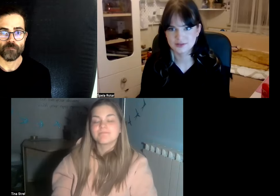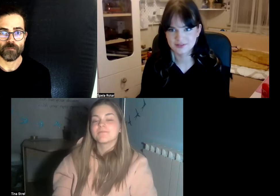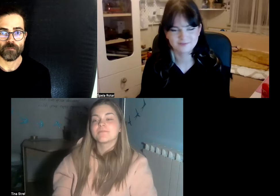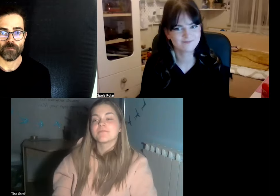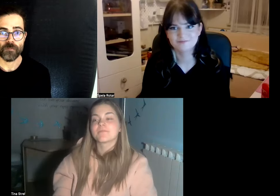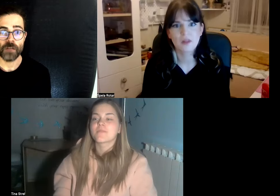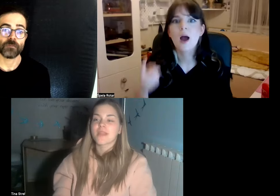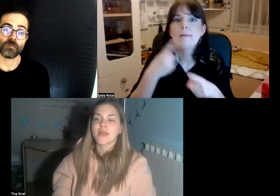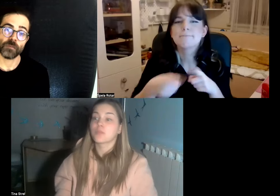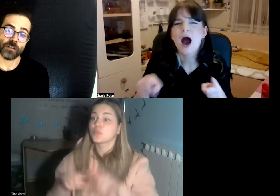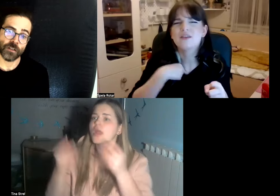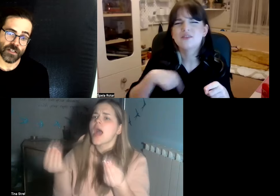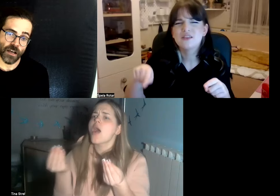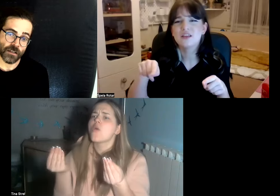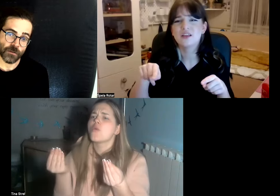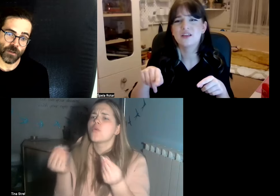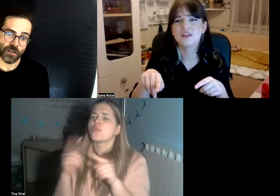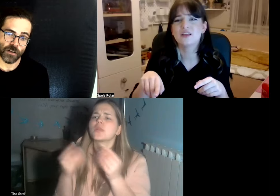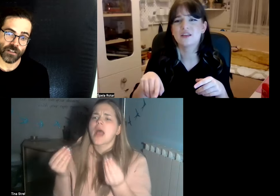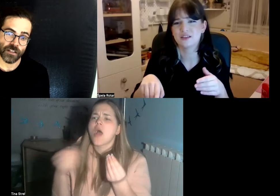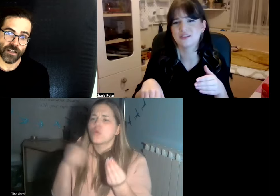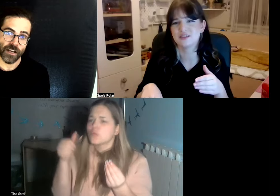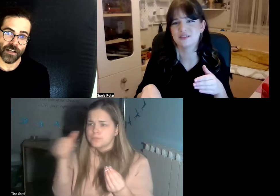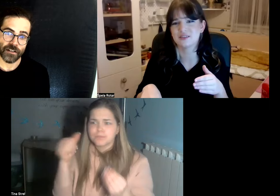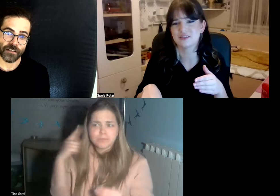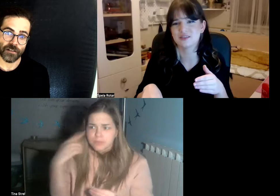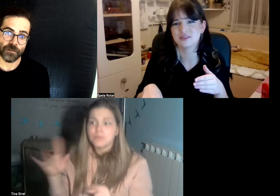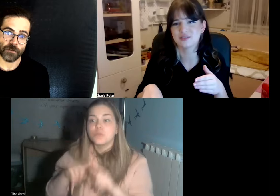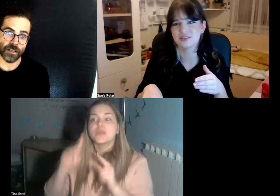now on the other side we don't hear a telephone ringing